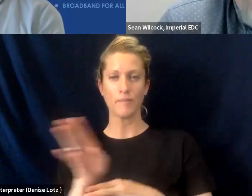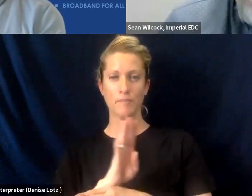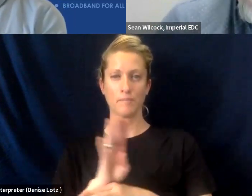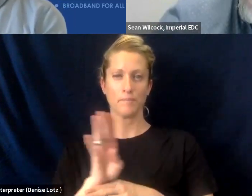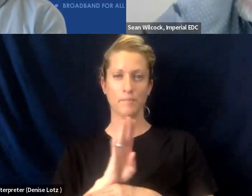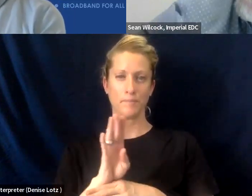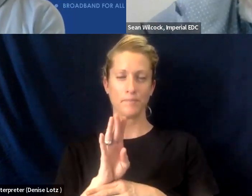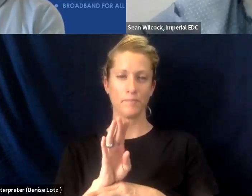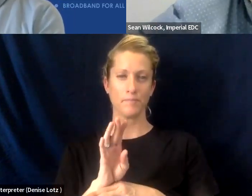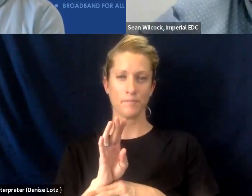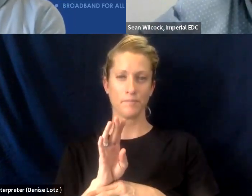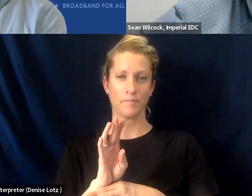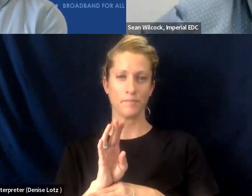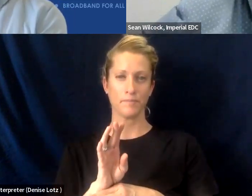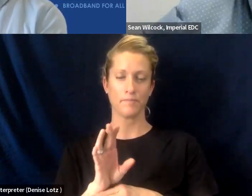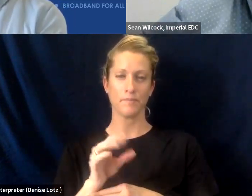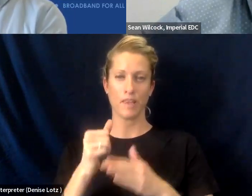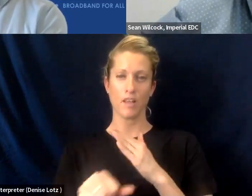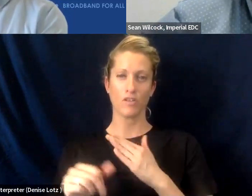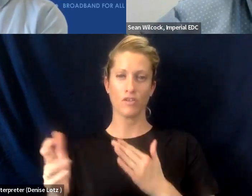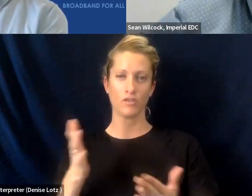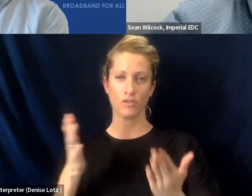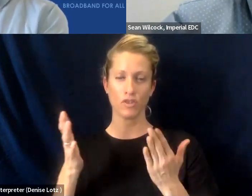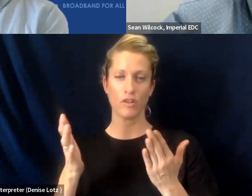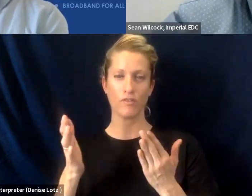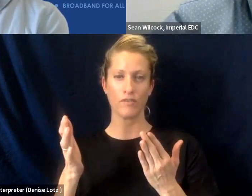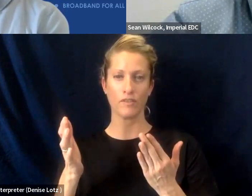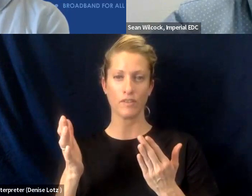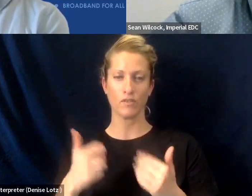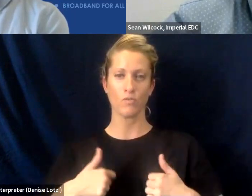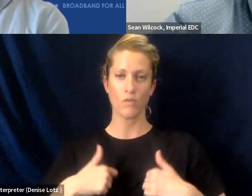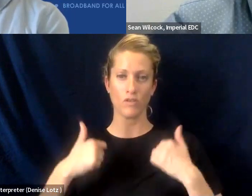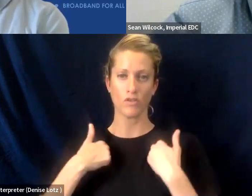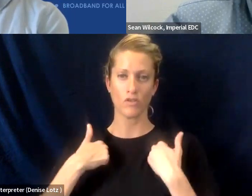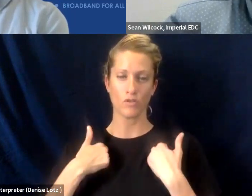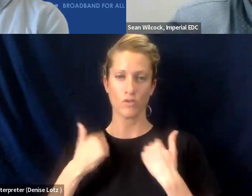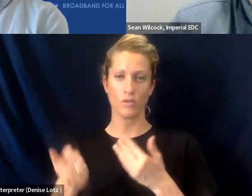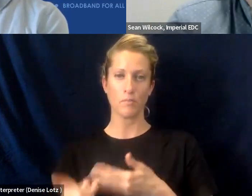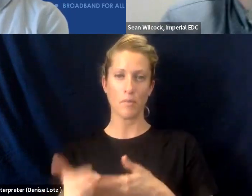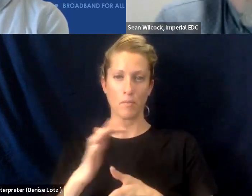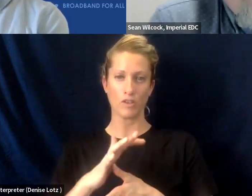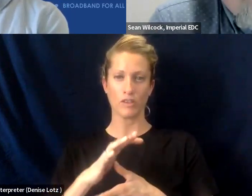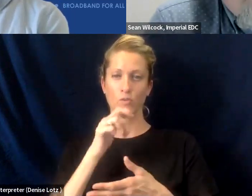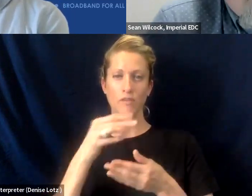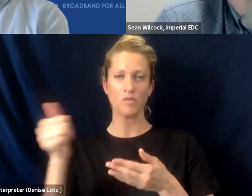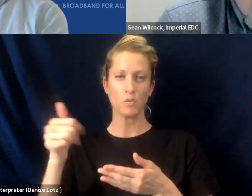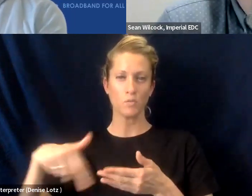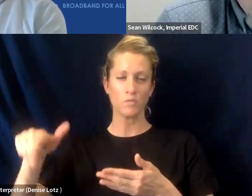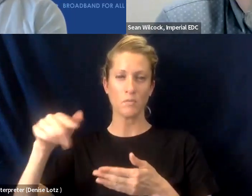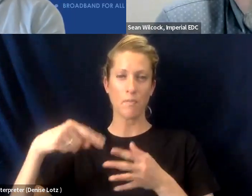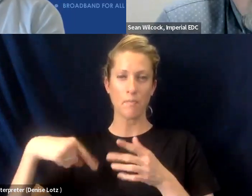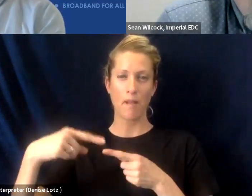and these underserved popular residential populations a few miles away and so whether